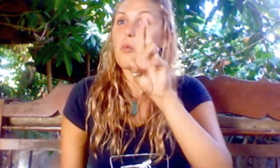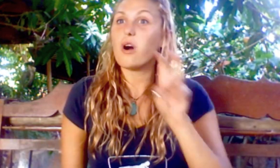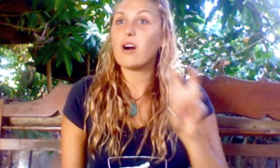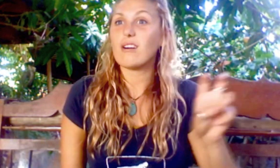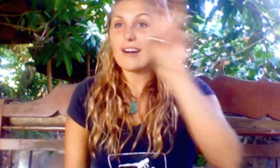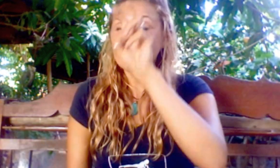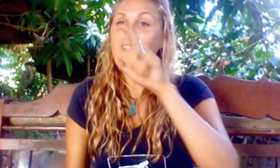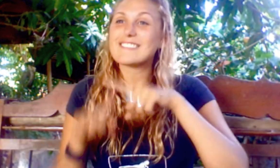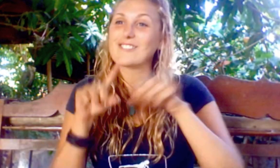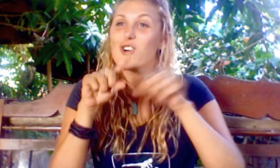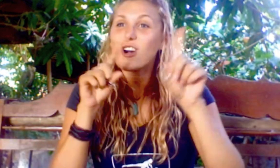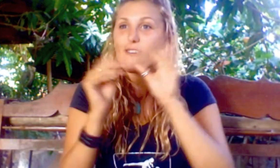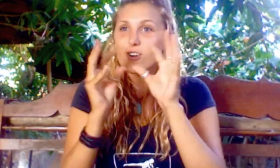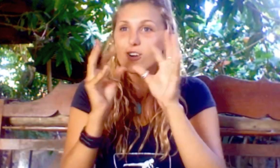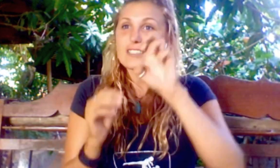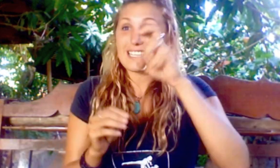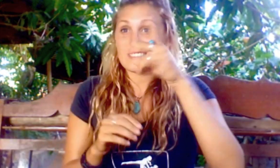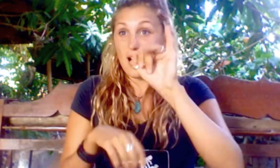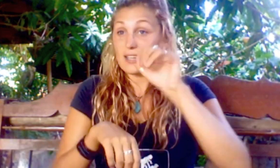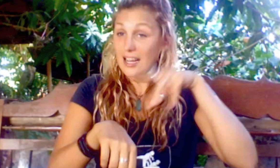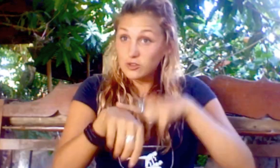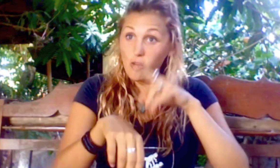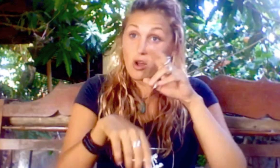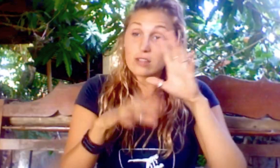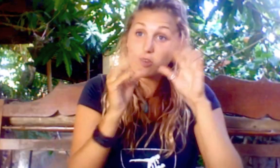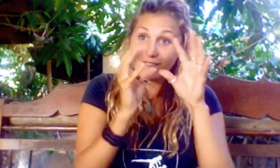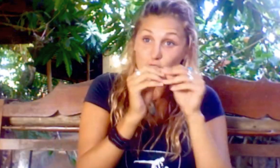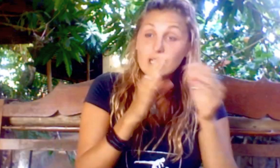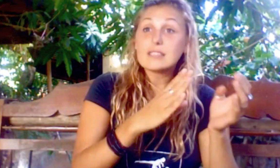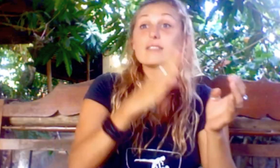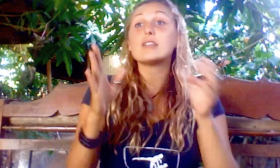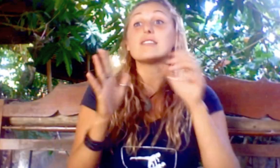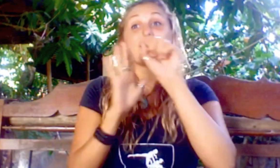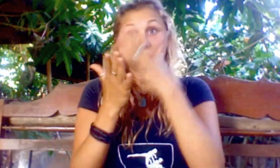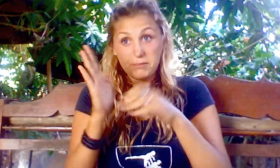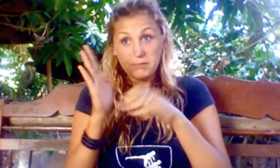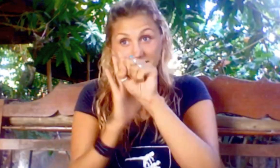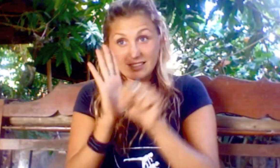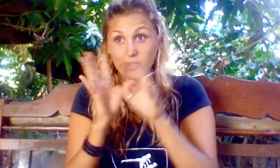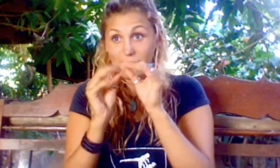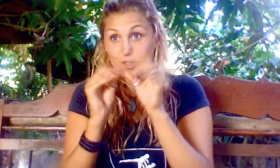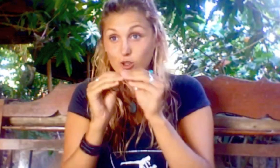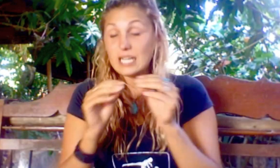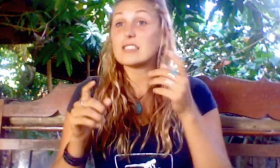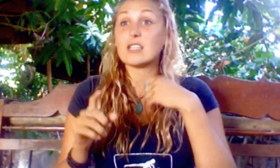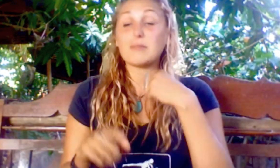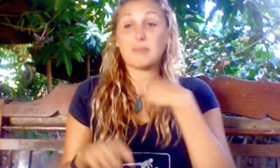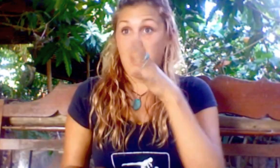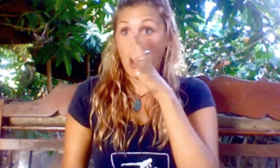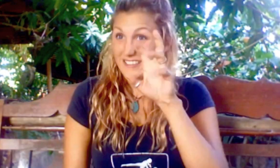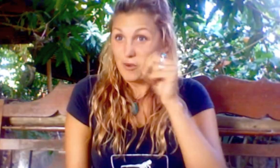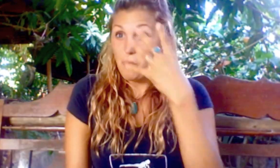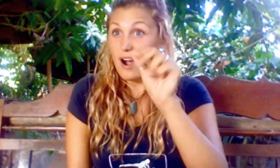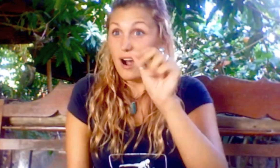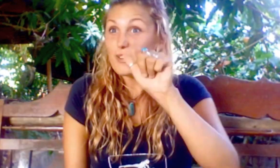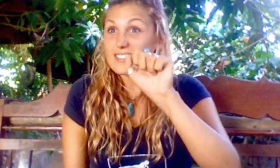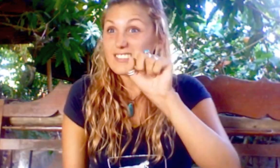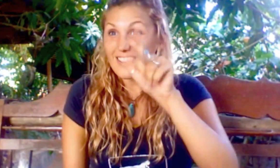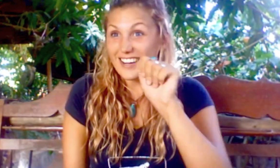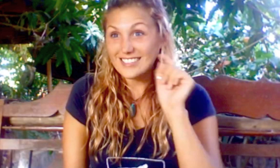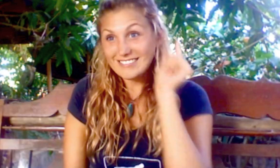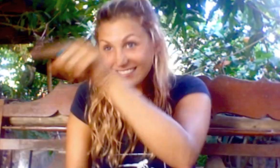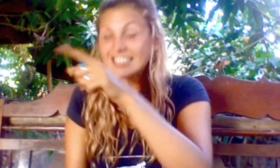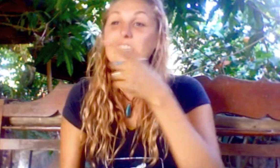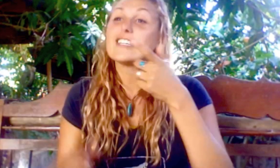across America to conferences, both state and nationwide. My mom even went to Alaska.